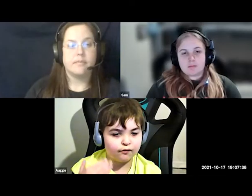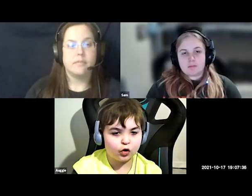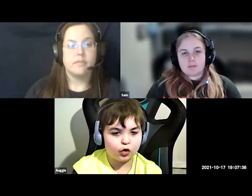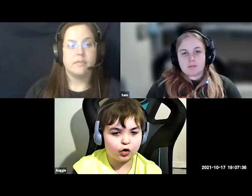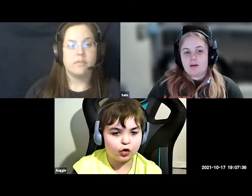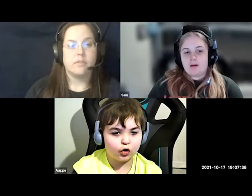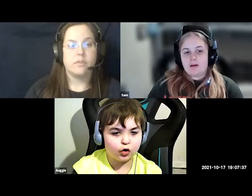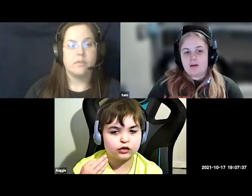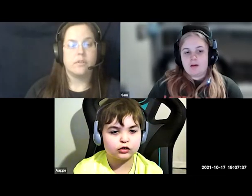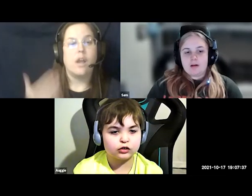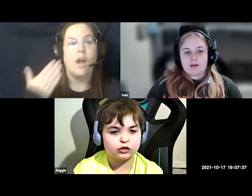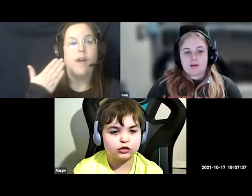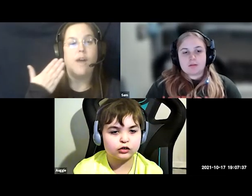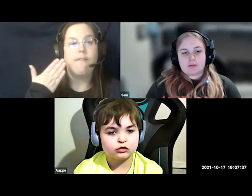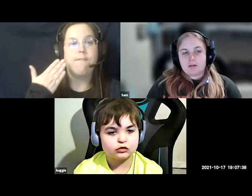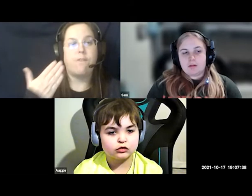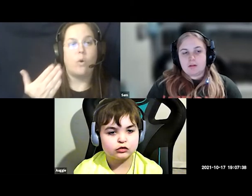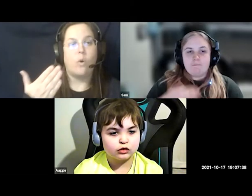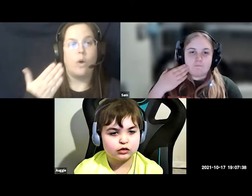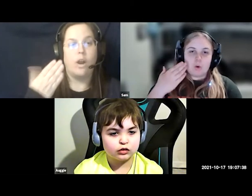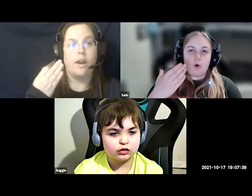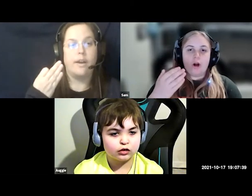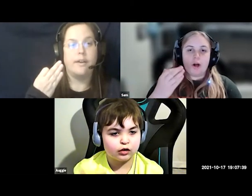four four four